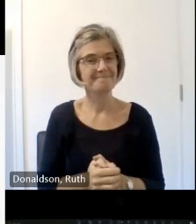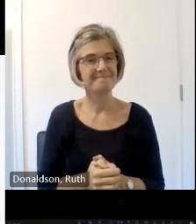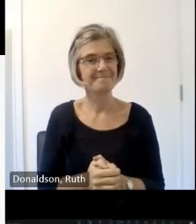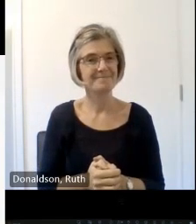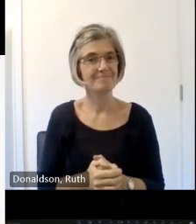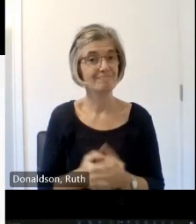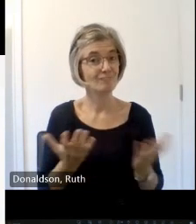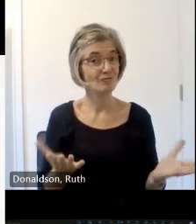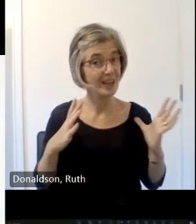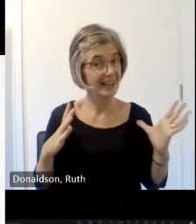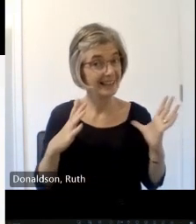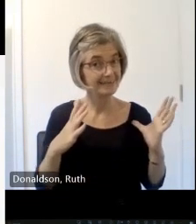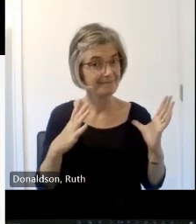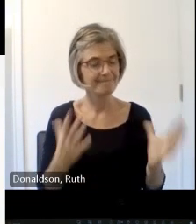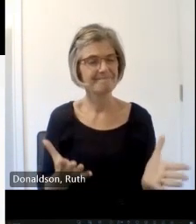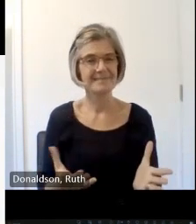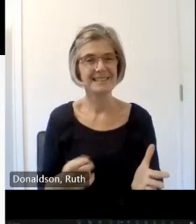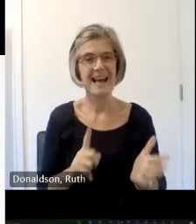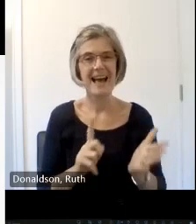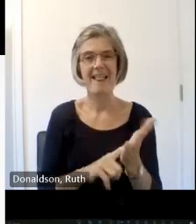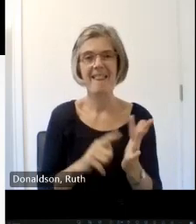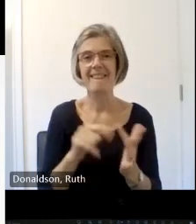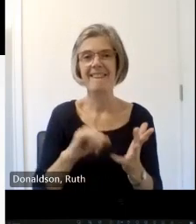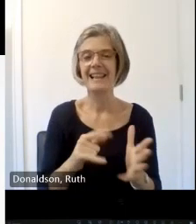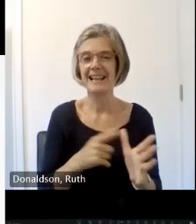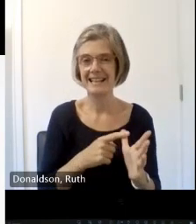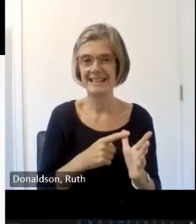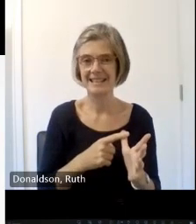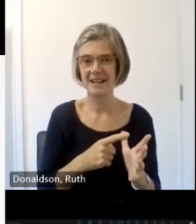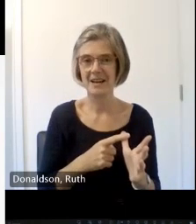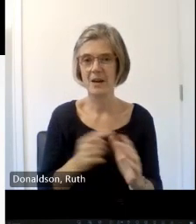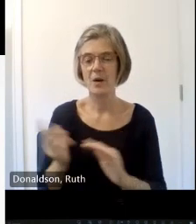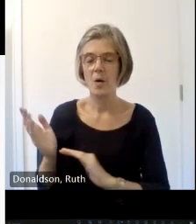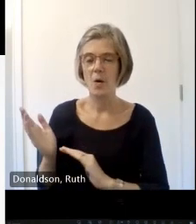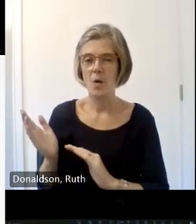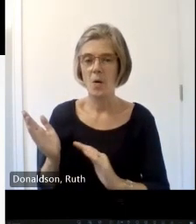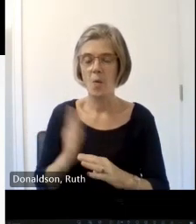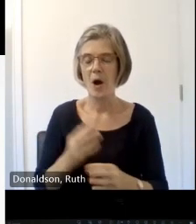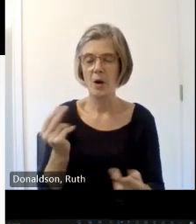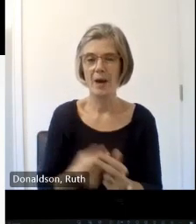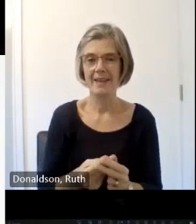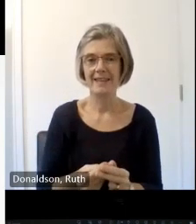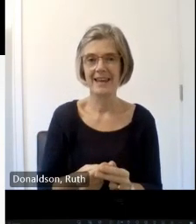now hey I'm Lisa S I work with keep SC beautiful we have just launched a development year project